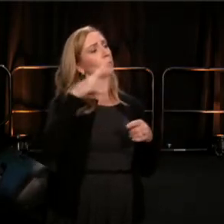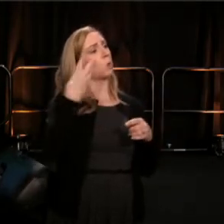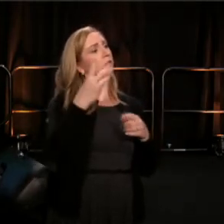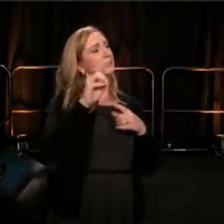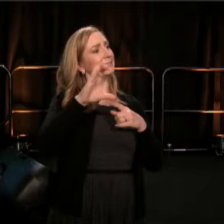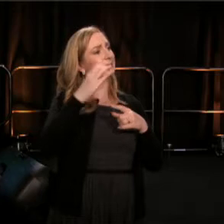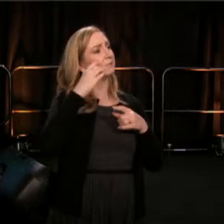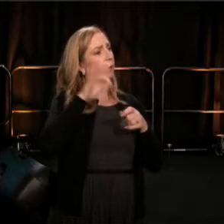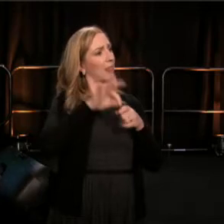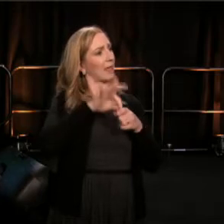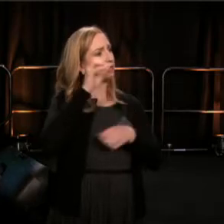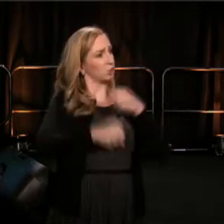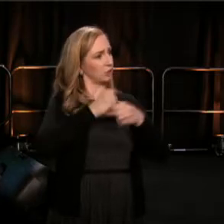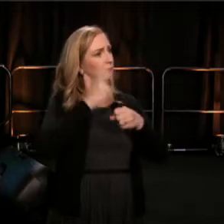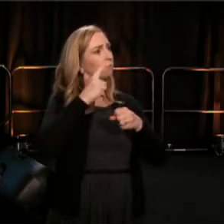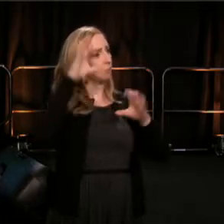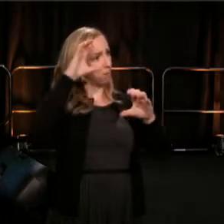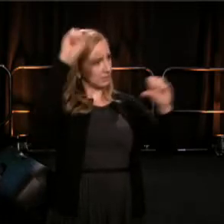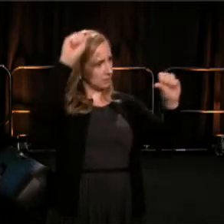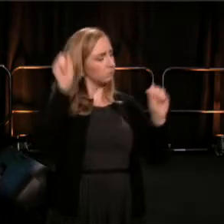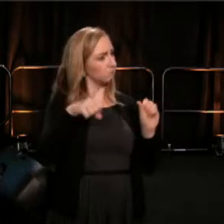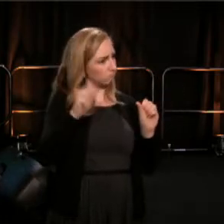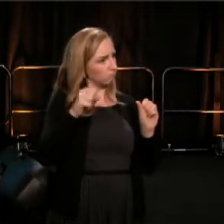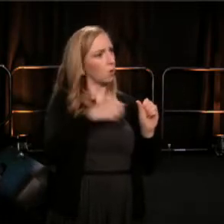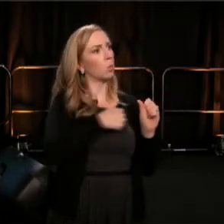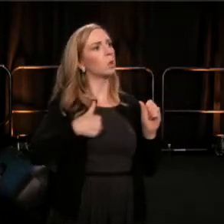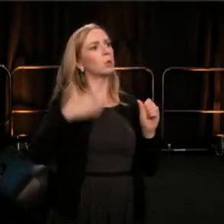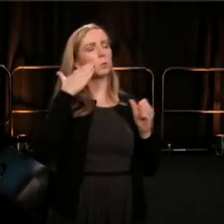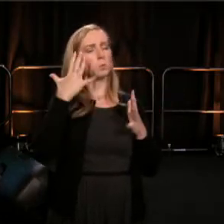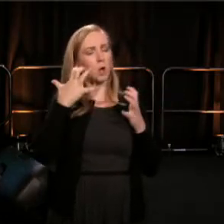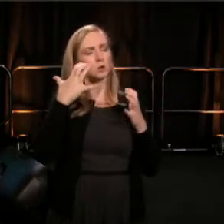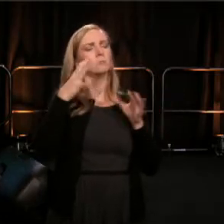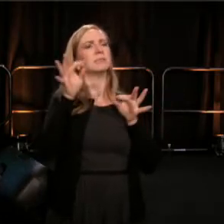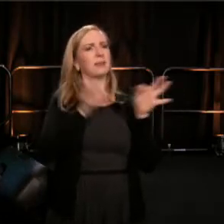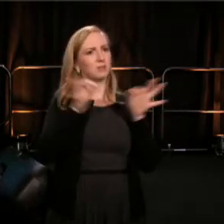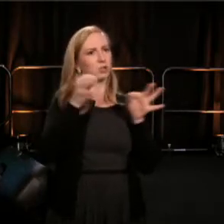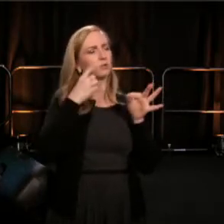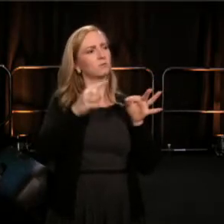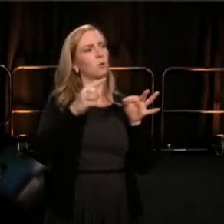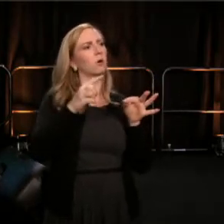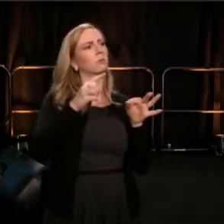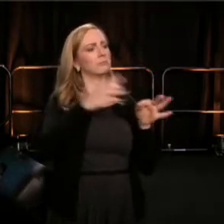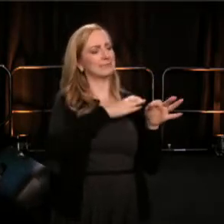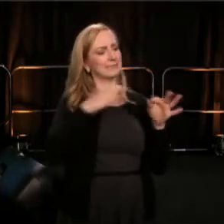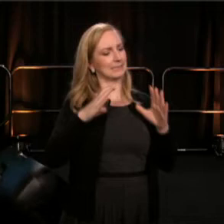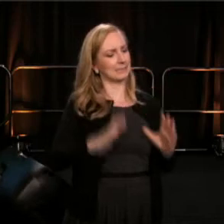we knew we wanted to question our definition of nation and citizen, and ask if our theater movement could model a more inclusive,